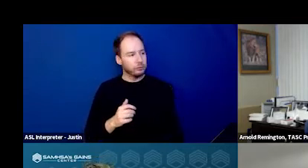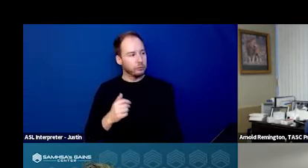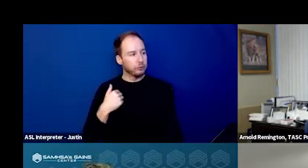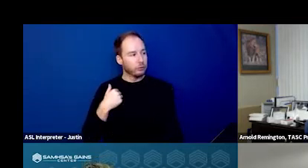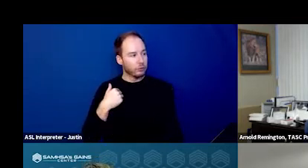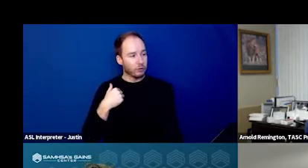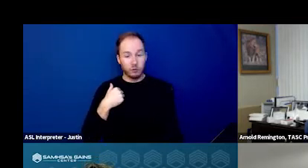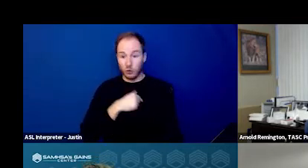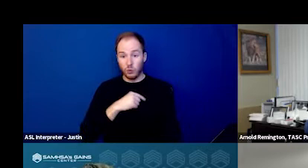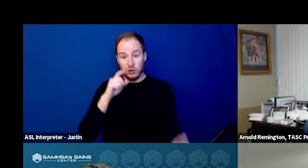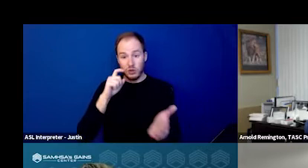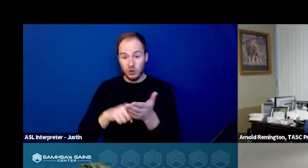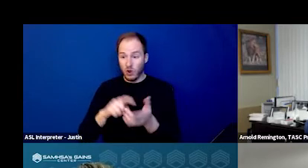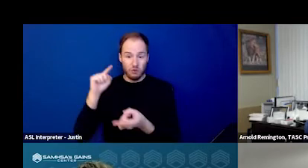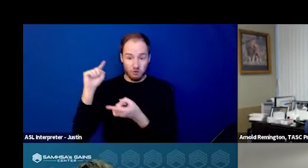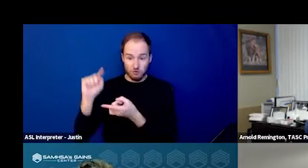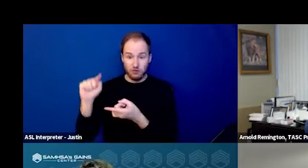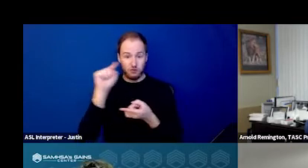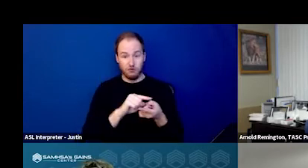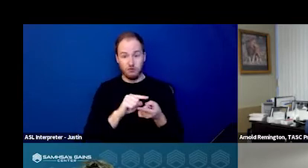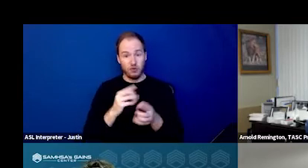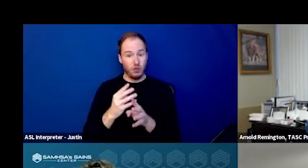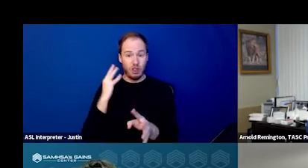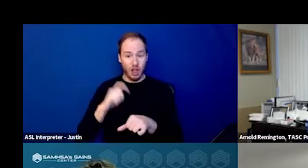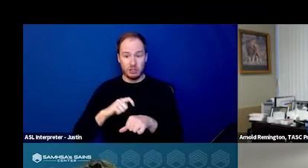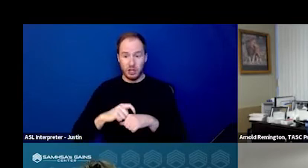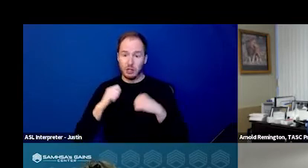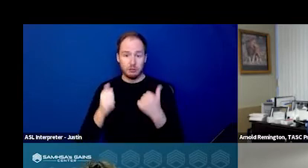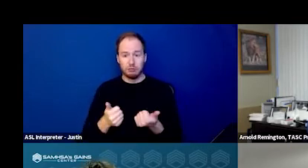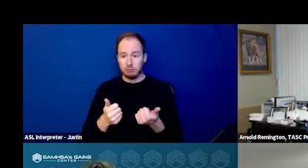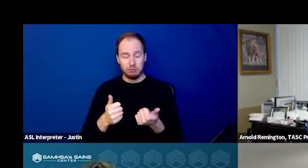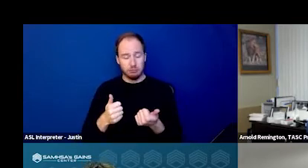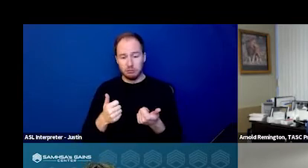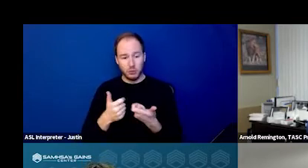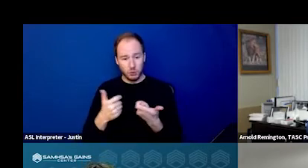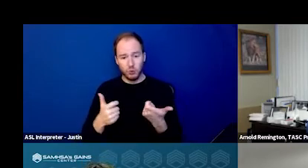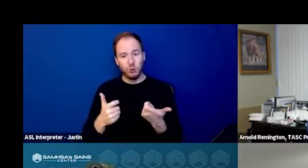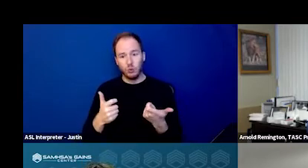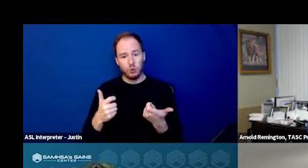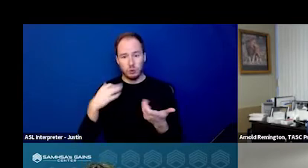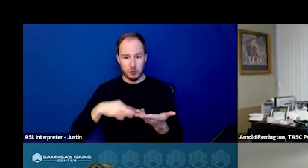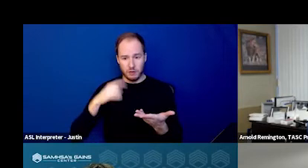reduced wait times at both entrances. So that has been a huge addition to our community.